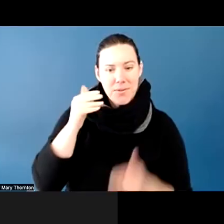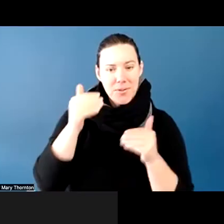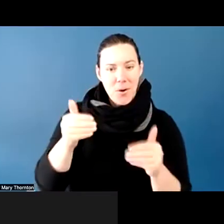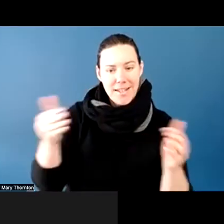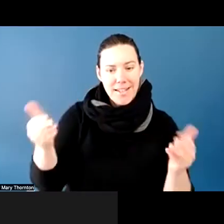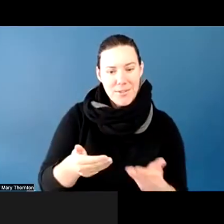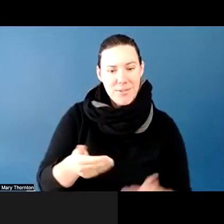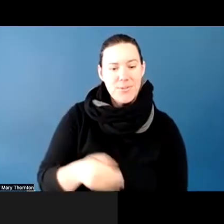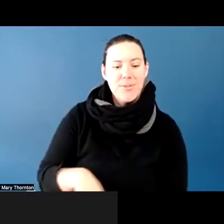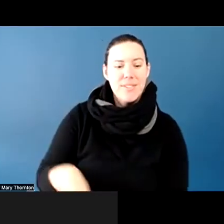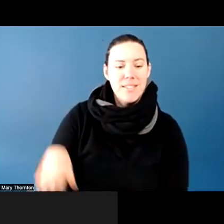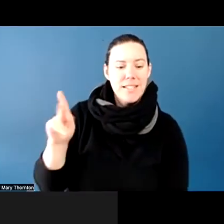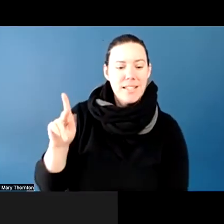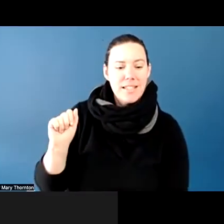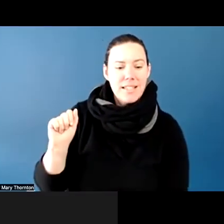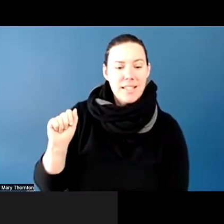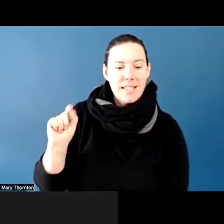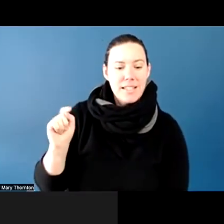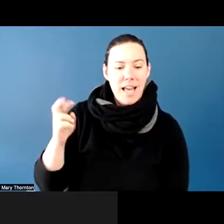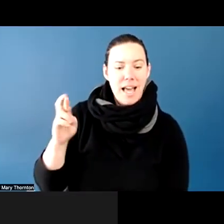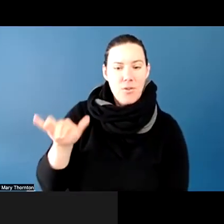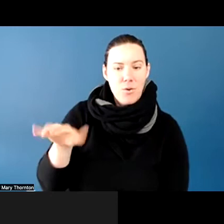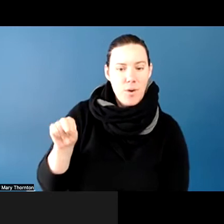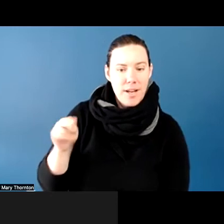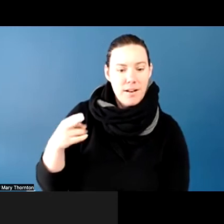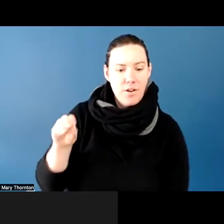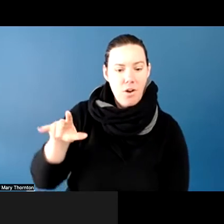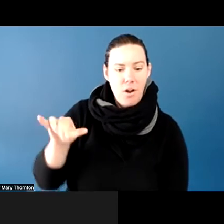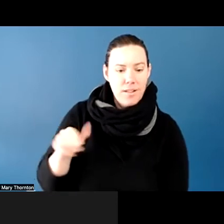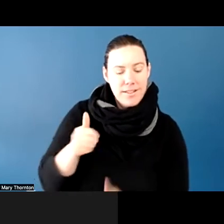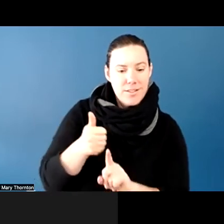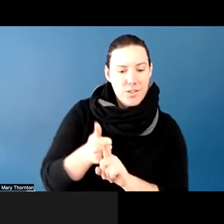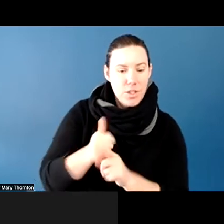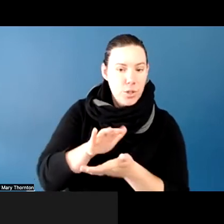and the ABA team lead at the UW Autism Center.